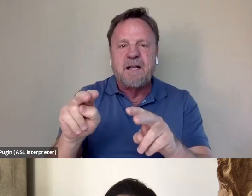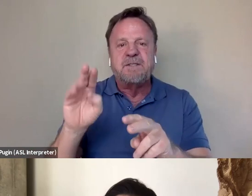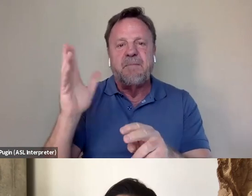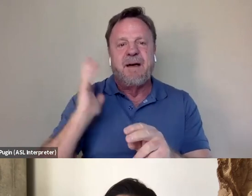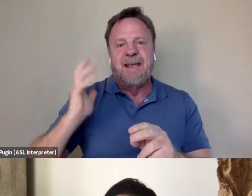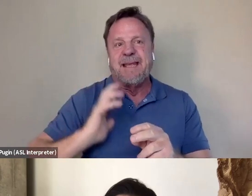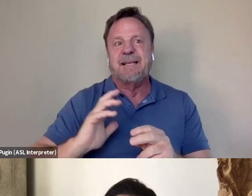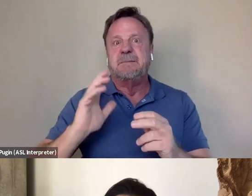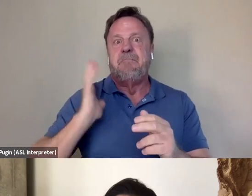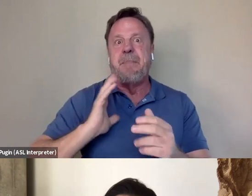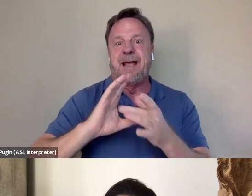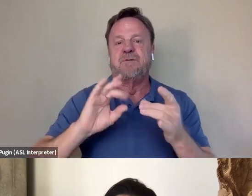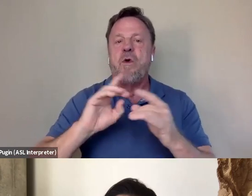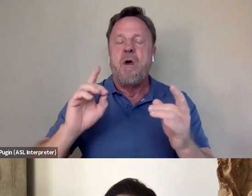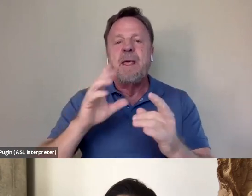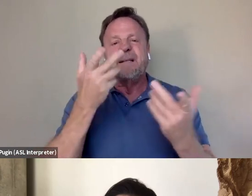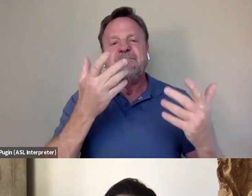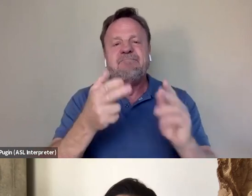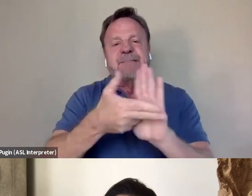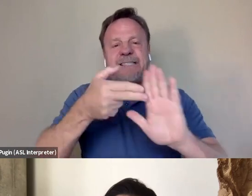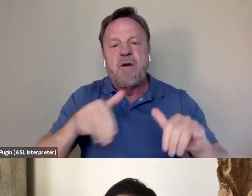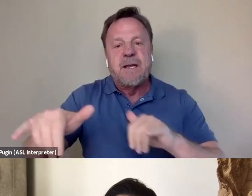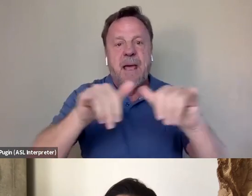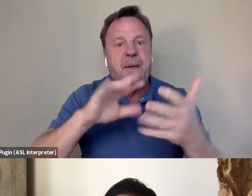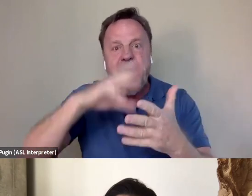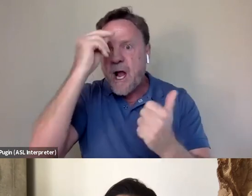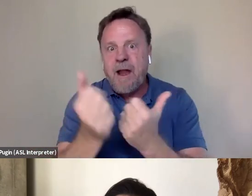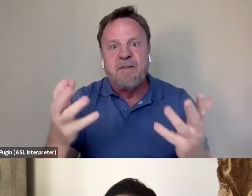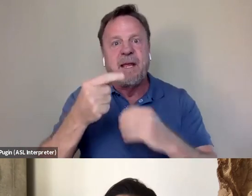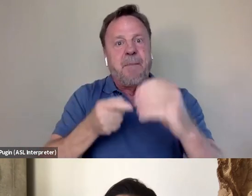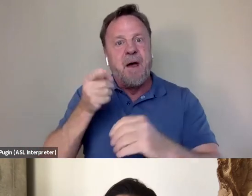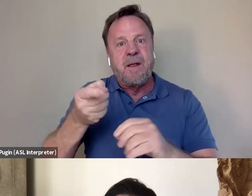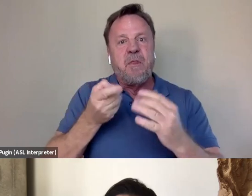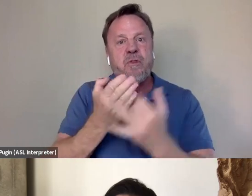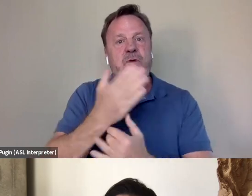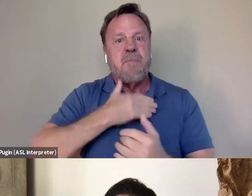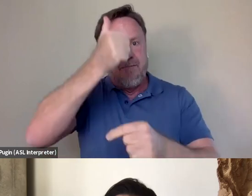but I learned everything about Bruce Lee through my brother who was a huge fan and just osmosis of him watching